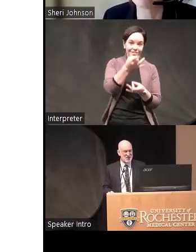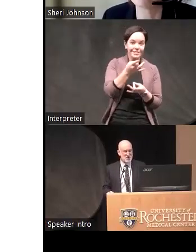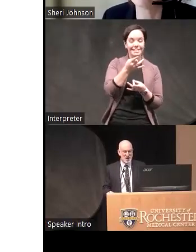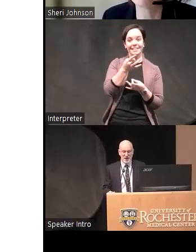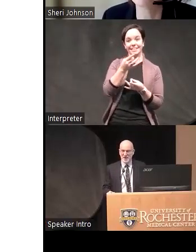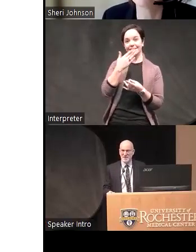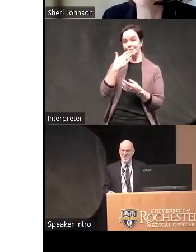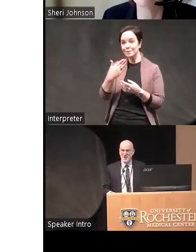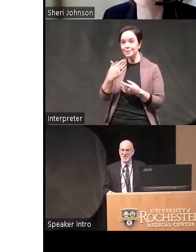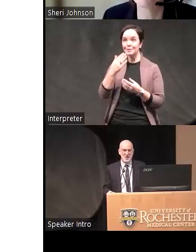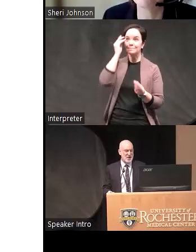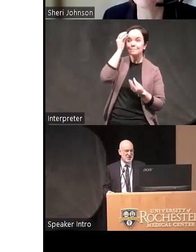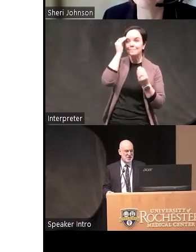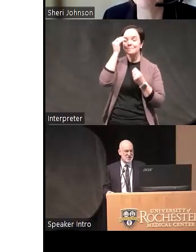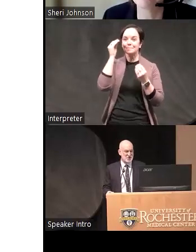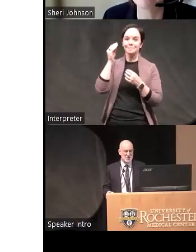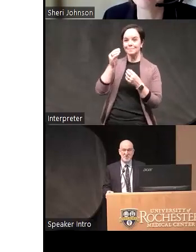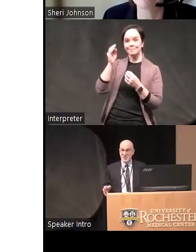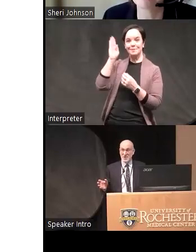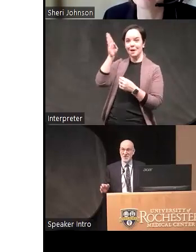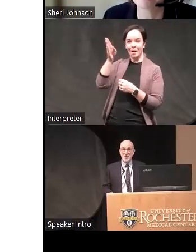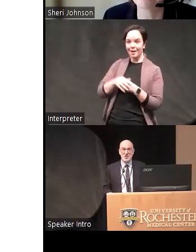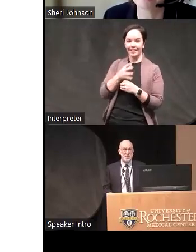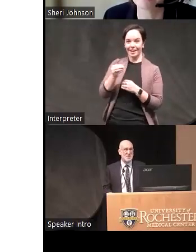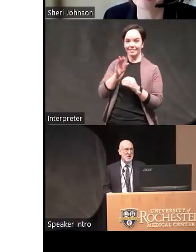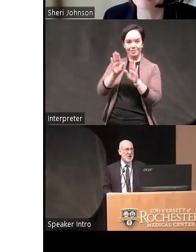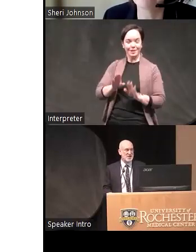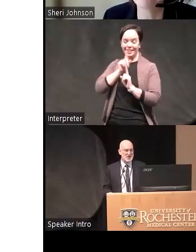talk and a great set of answers to really interesting questions from the audience